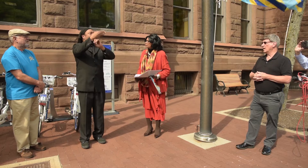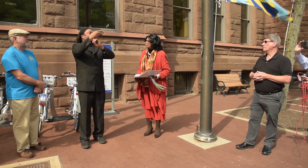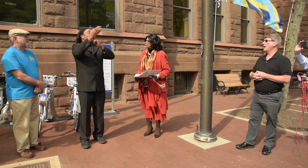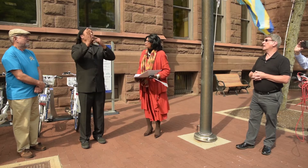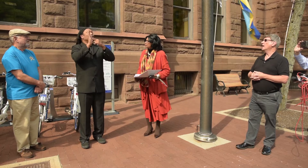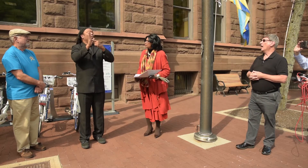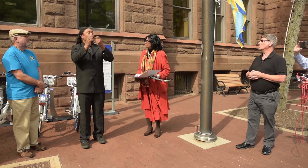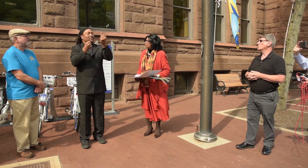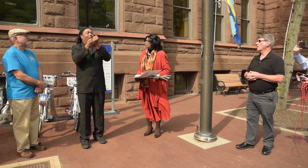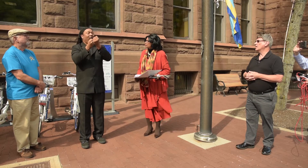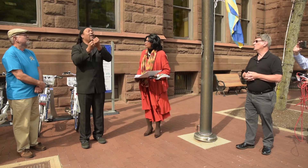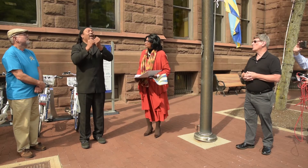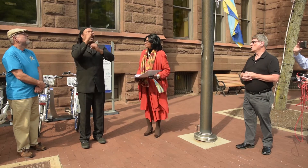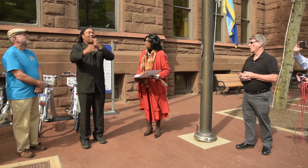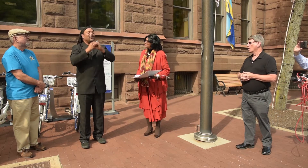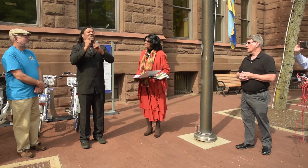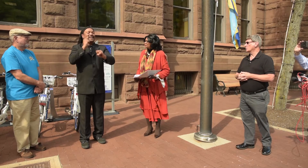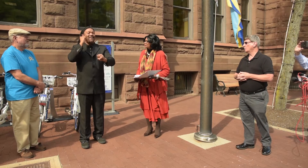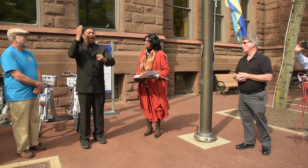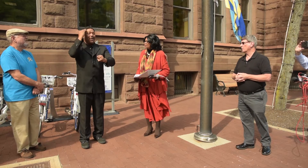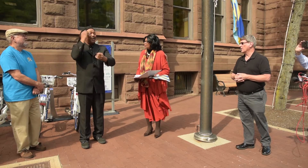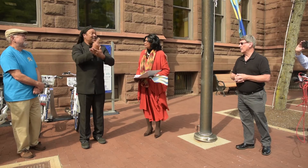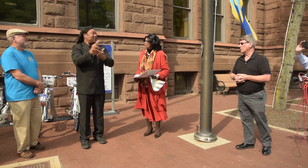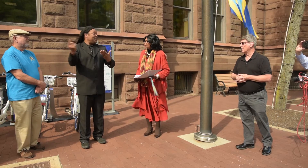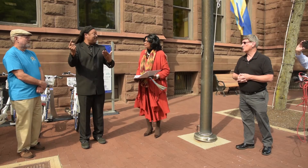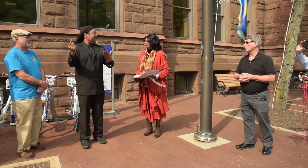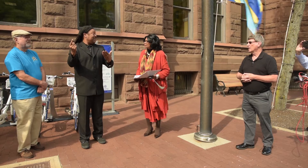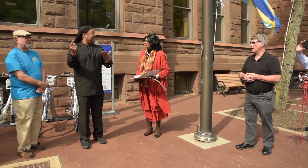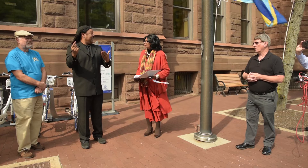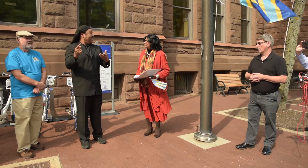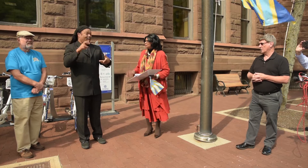flag has been raised to show the support for the International Deaf Awareness Week